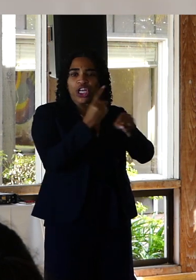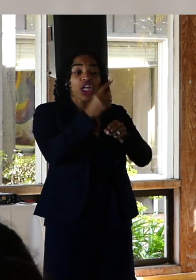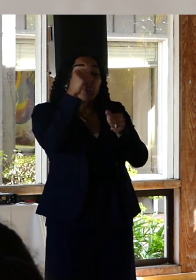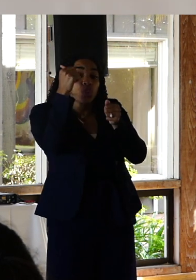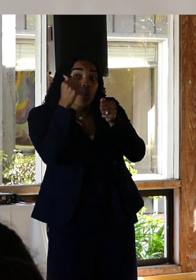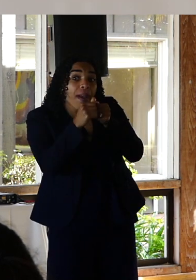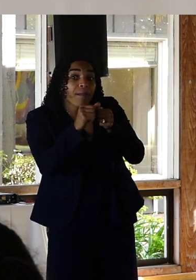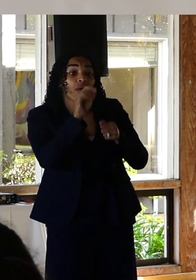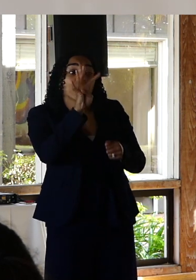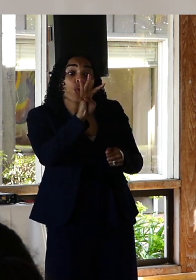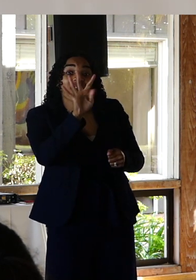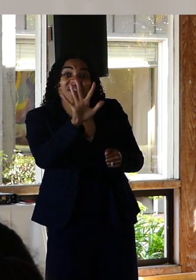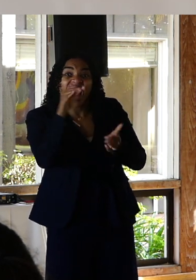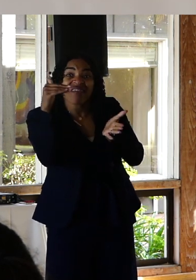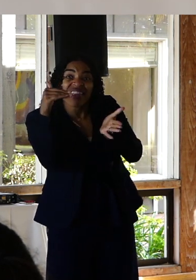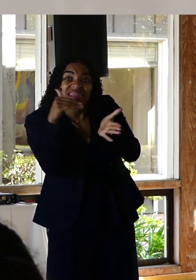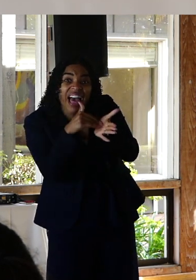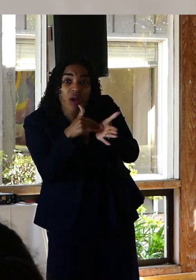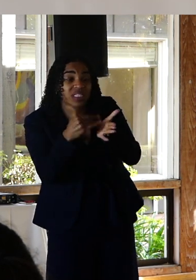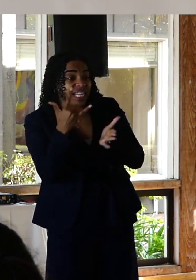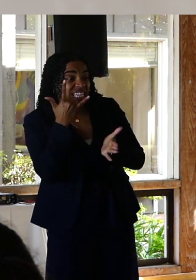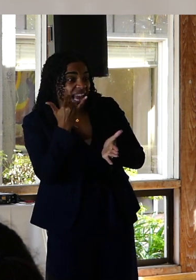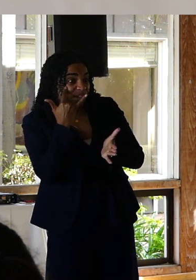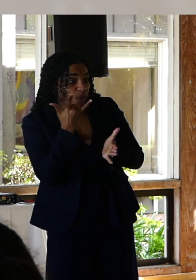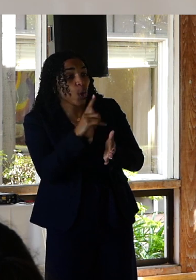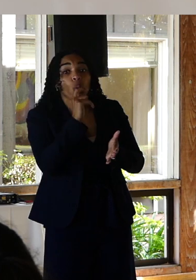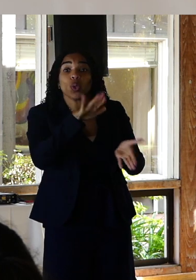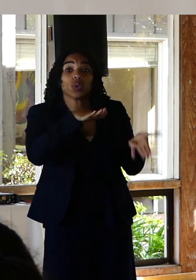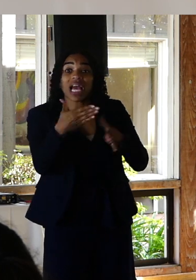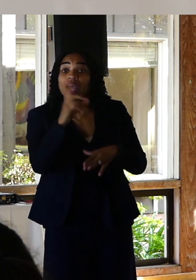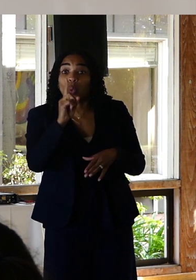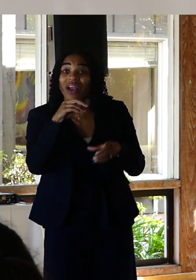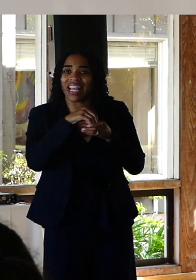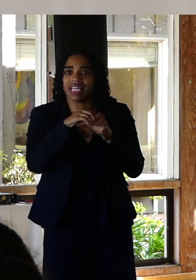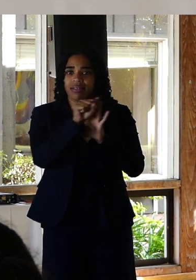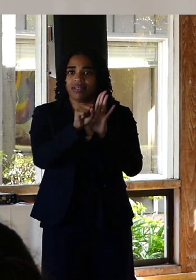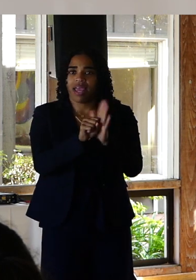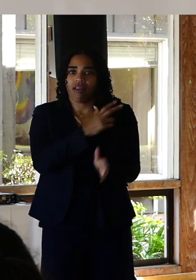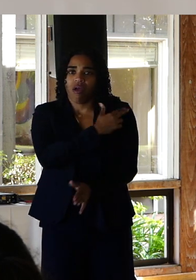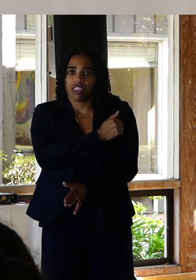45000 Californians who died at state hospitals and were buried predominantly